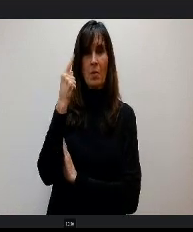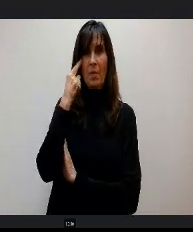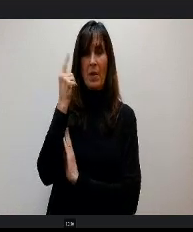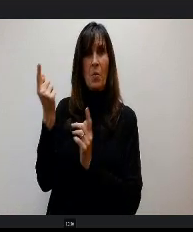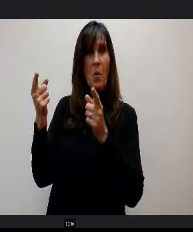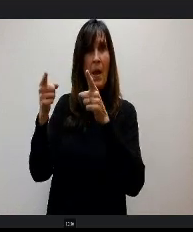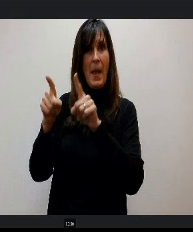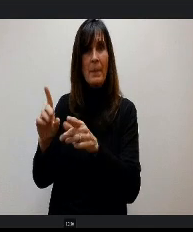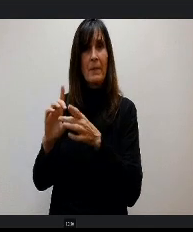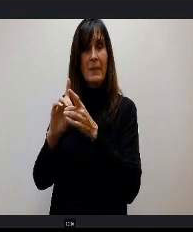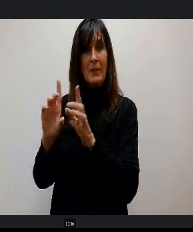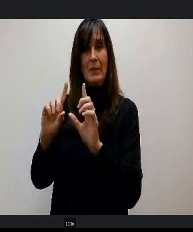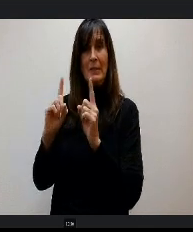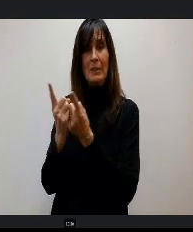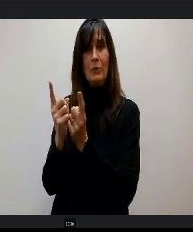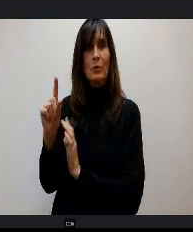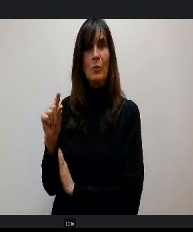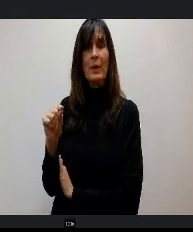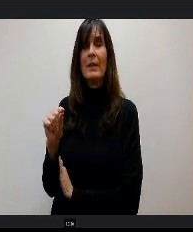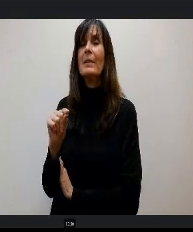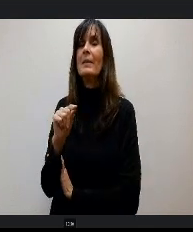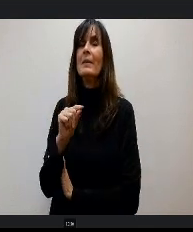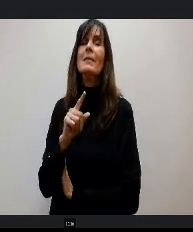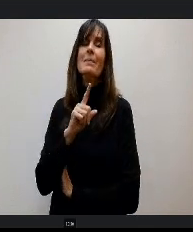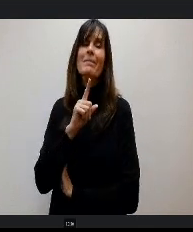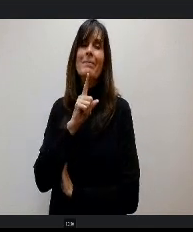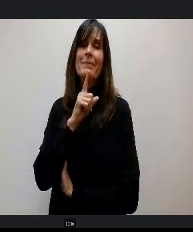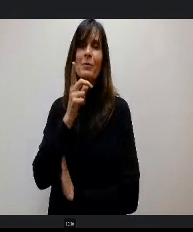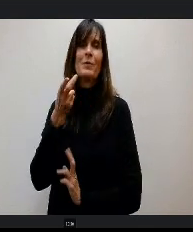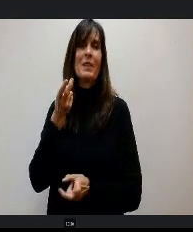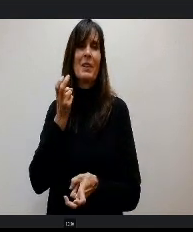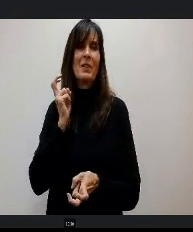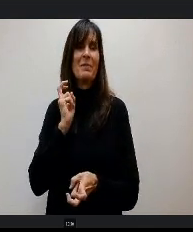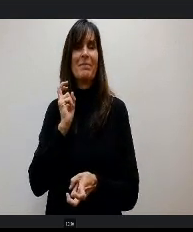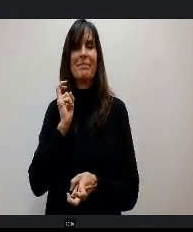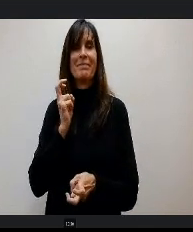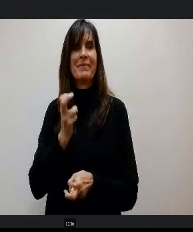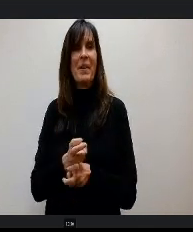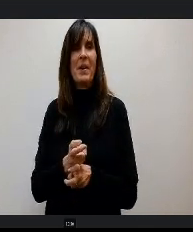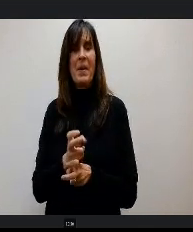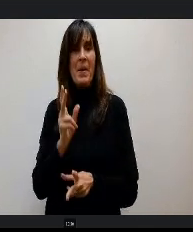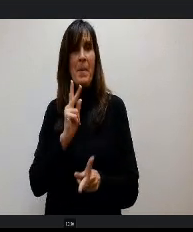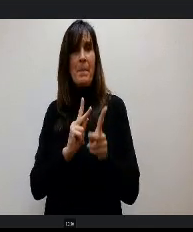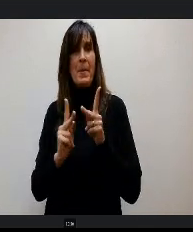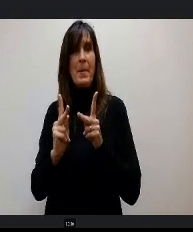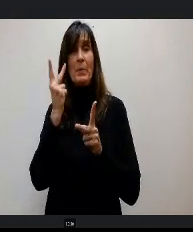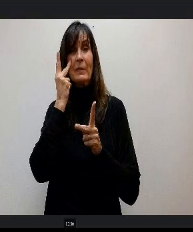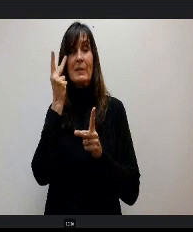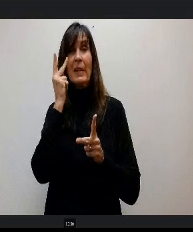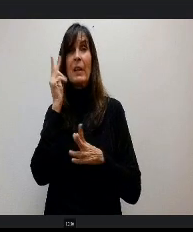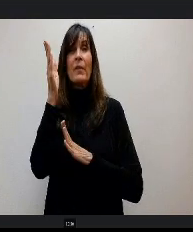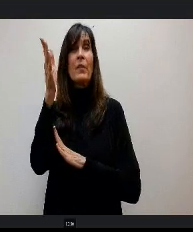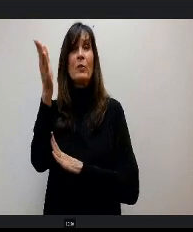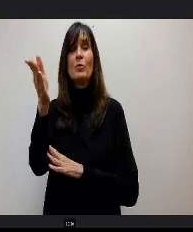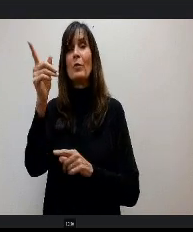It's very hard to nobody has the crystal ball, I understand, but one year's